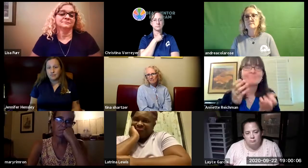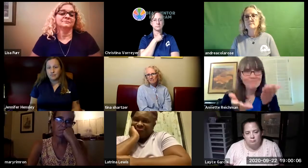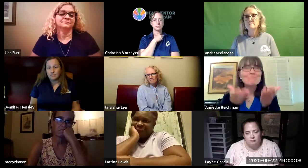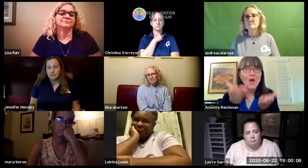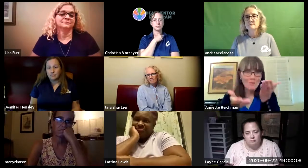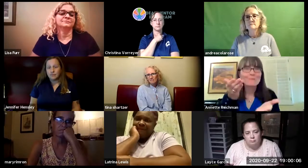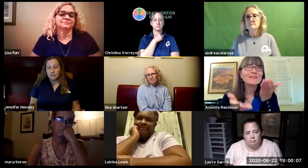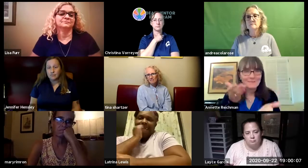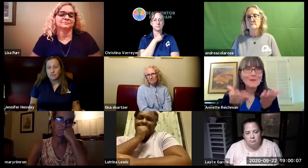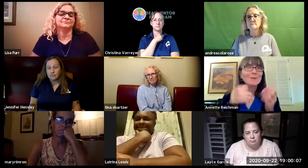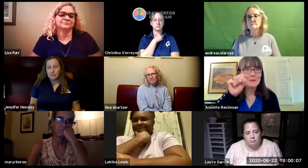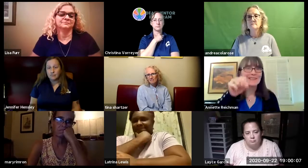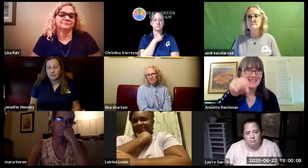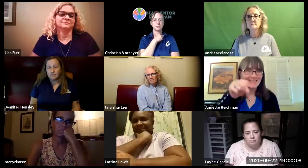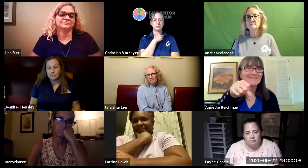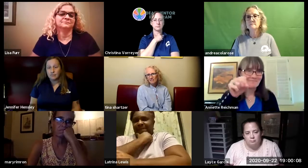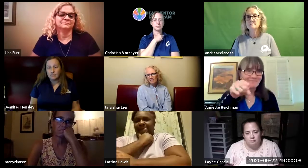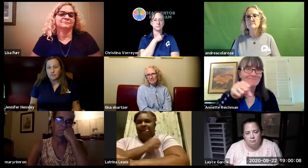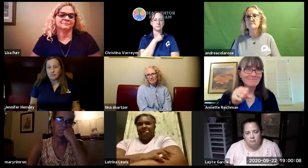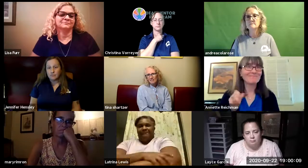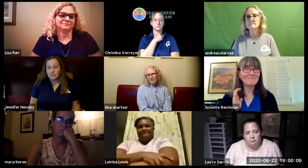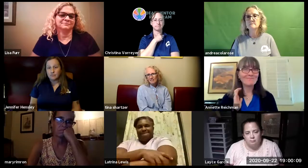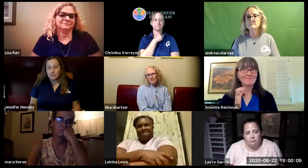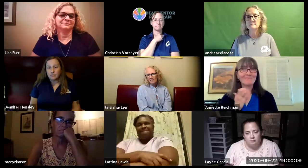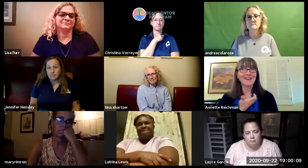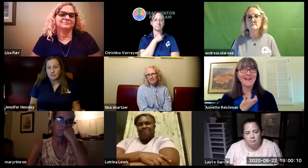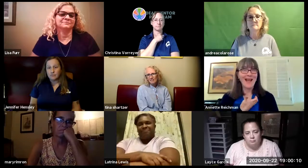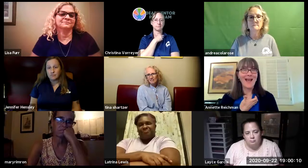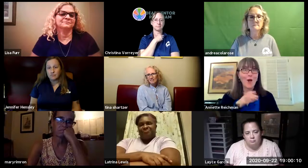this may continue into their future